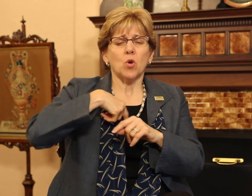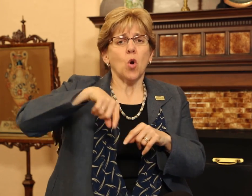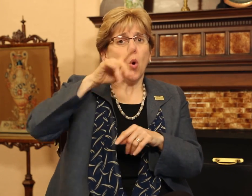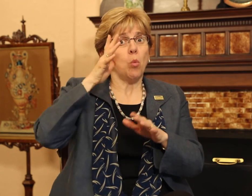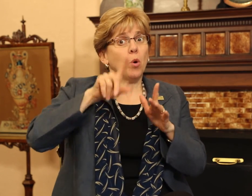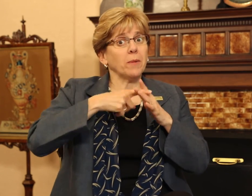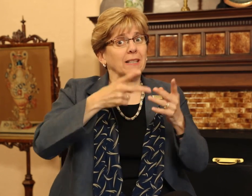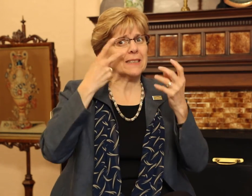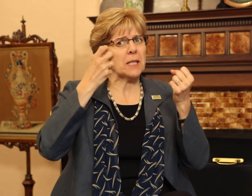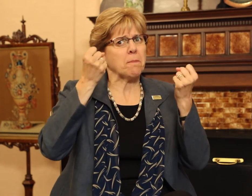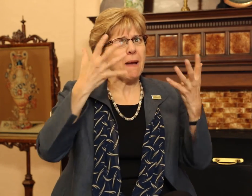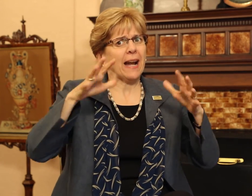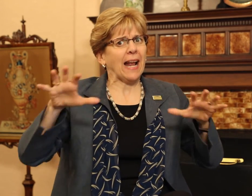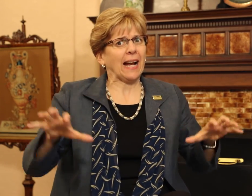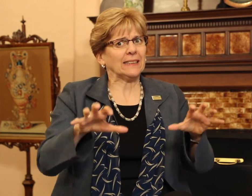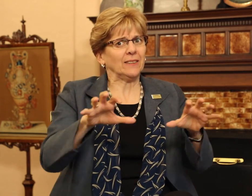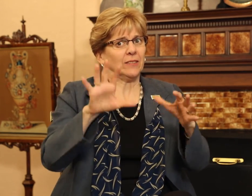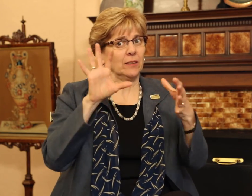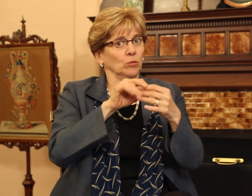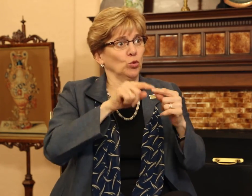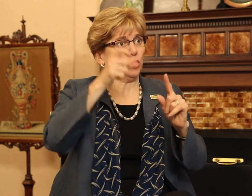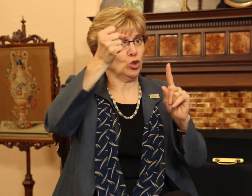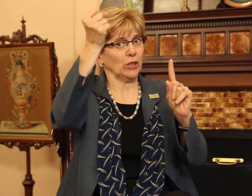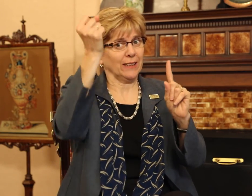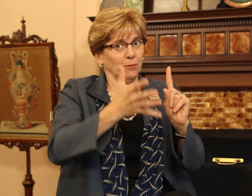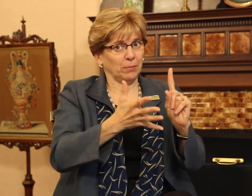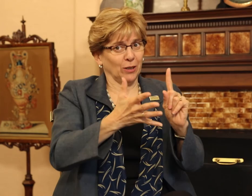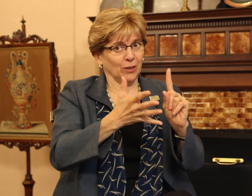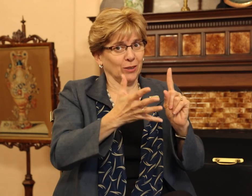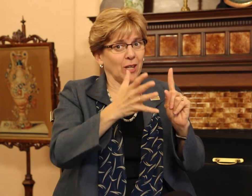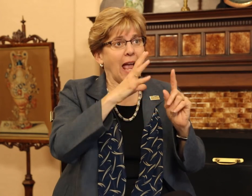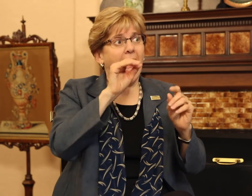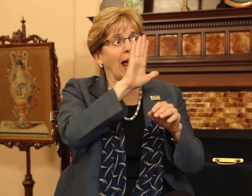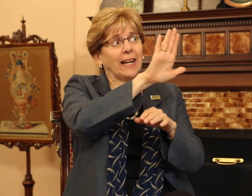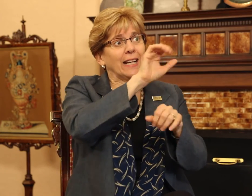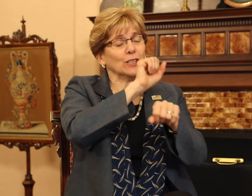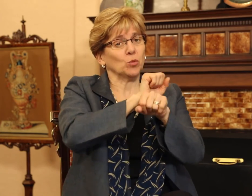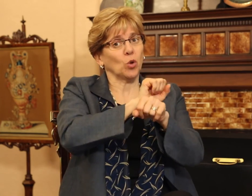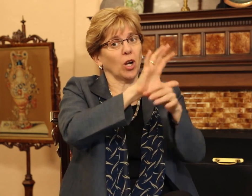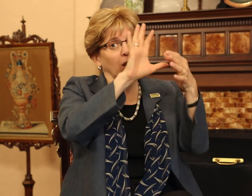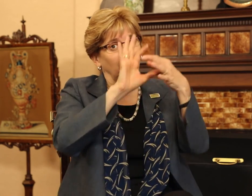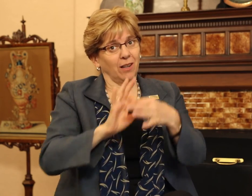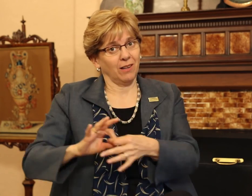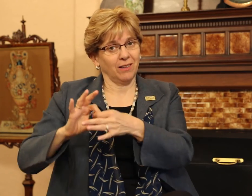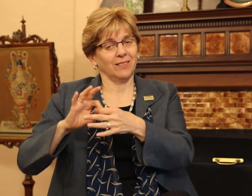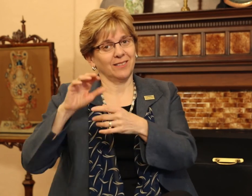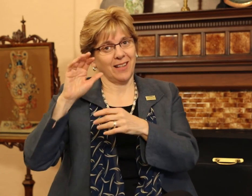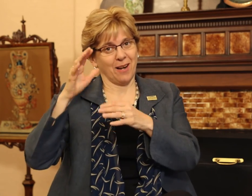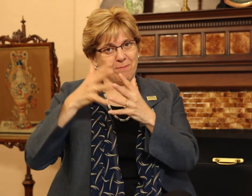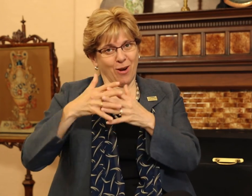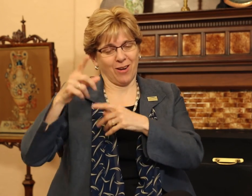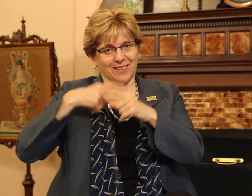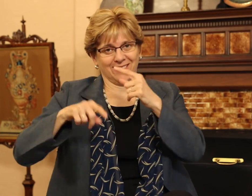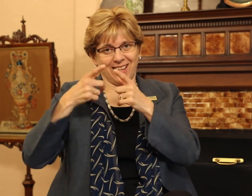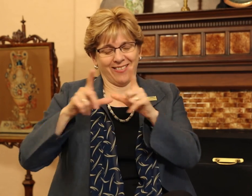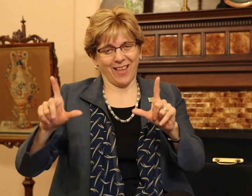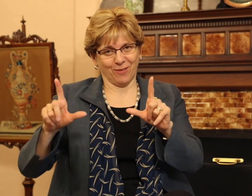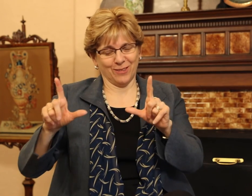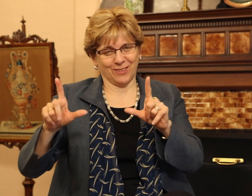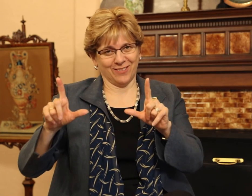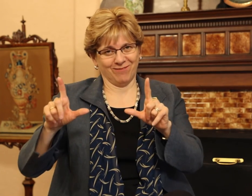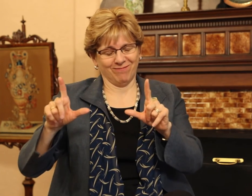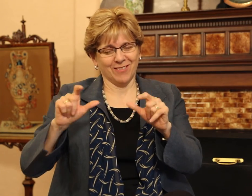we will see many activities related to Shakespeare and his work in a perfect marriage with ASL.